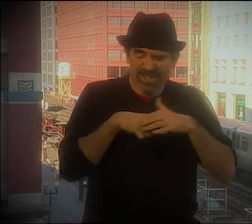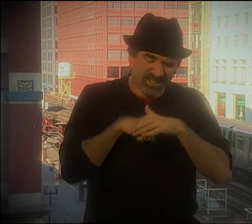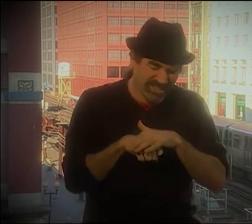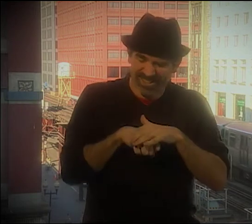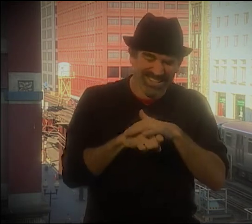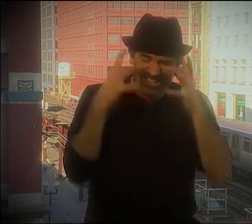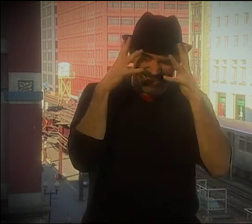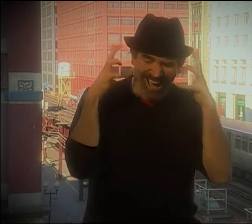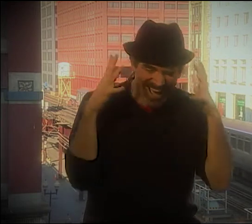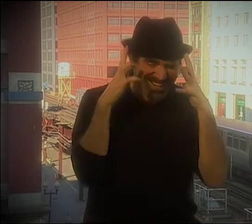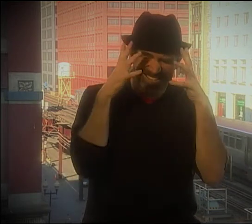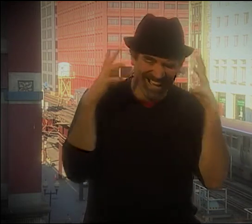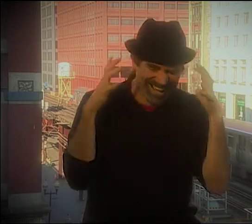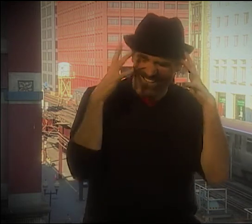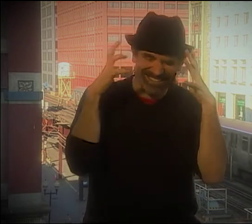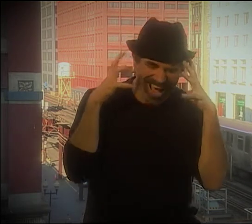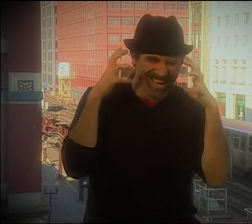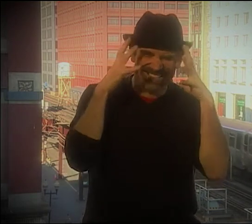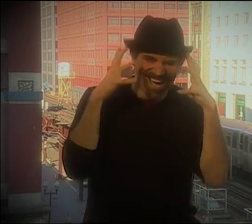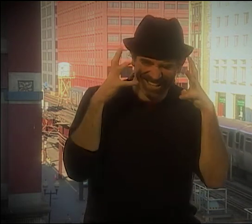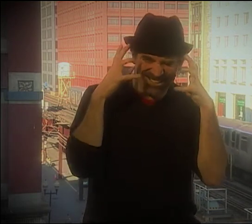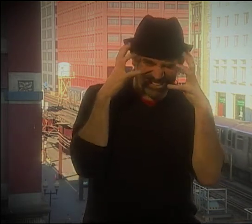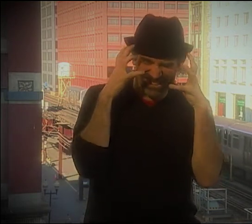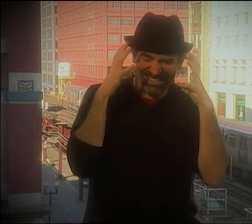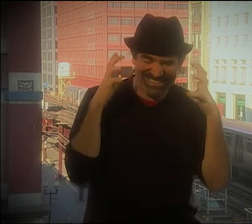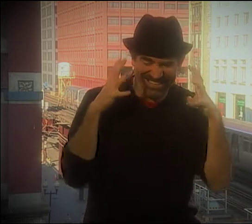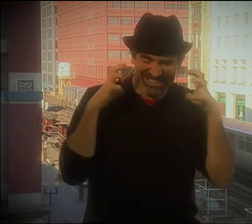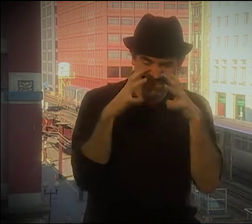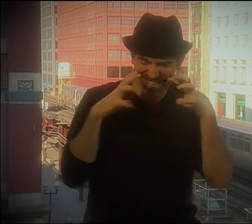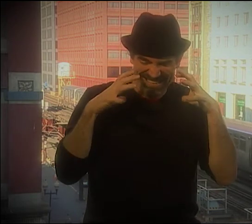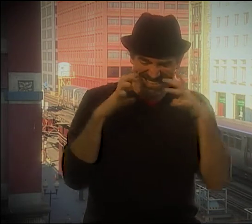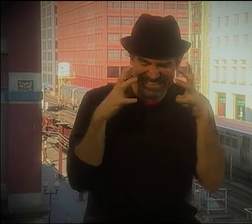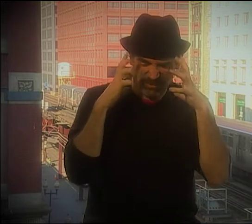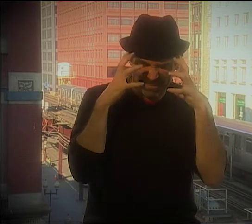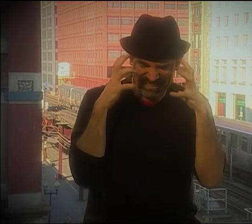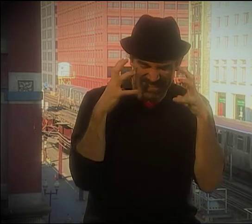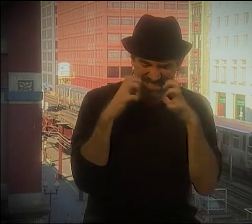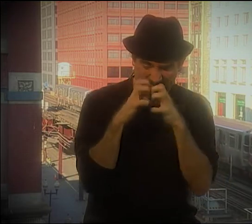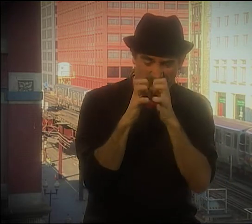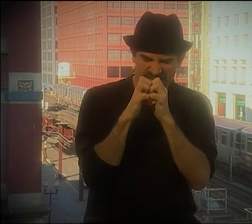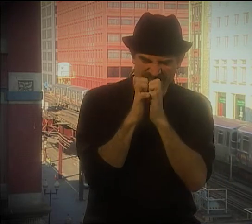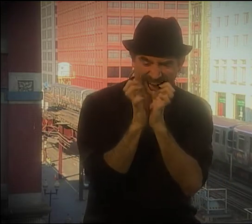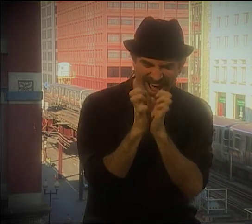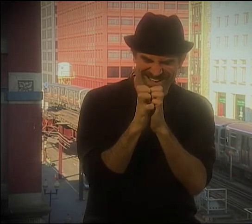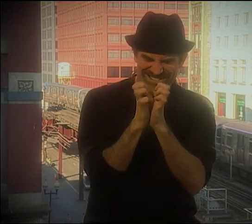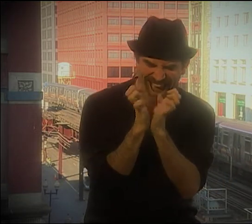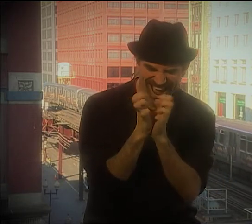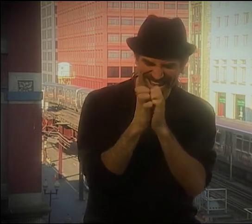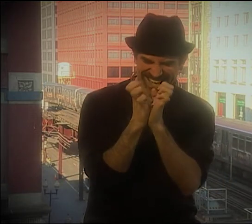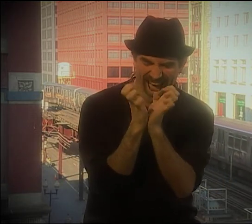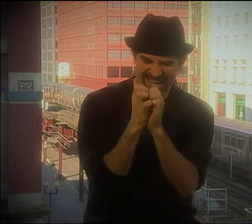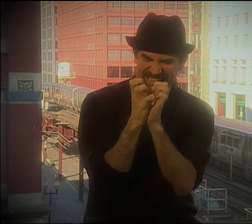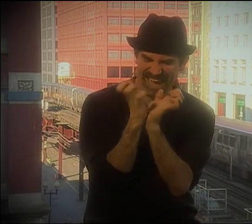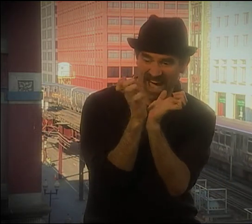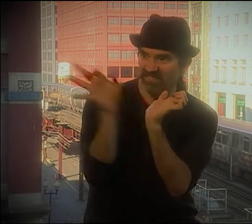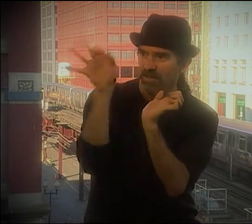LIKE I WAS TELLING KENNY LAST NIGHT, WE WERE ON THE PHONE, AND WE WERE TALKING ABOUT POETRY. AND IT'S LIKE GIVING BIRTH.